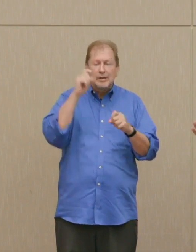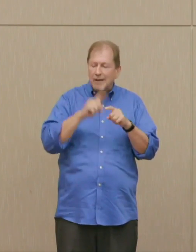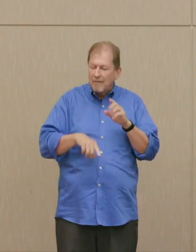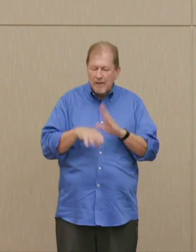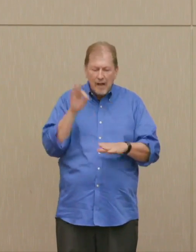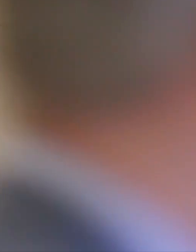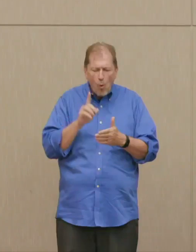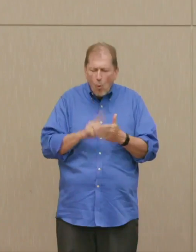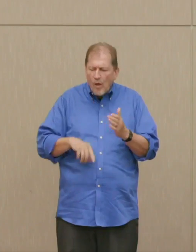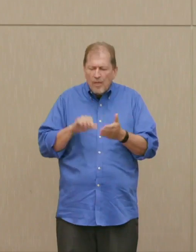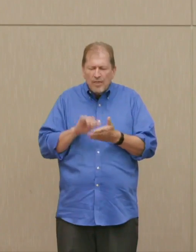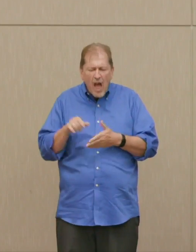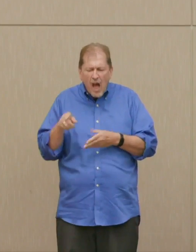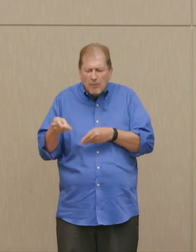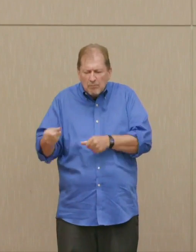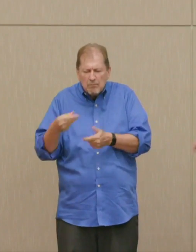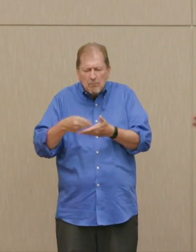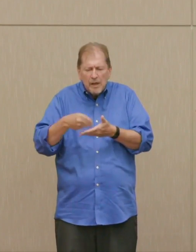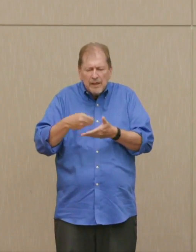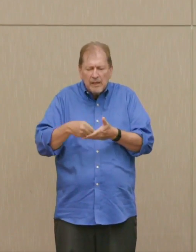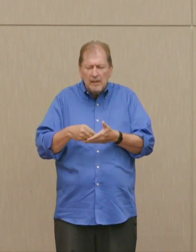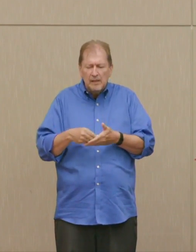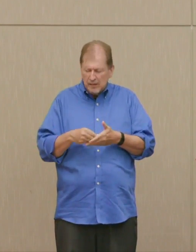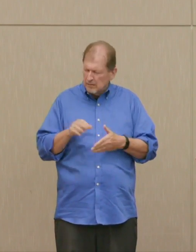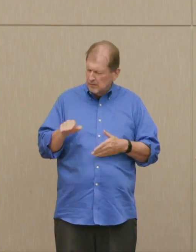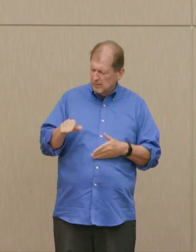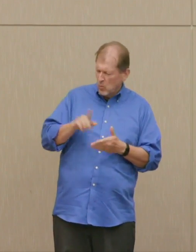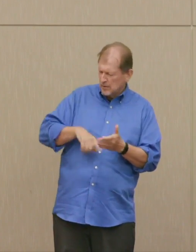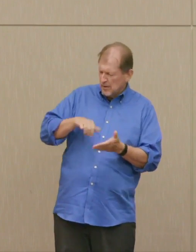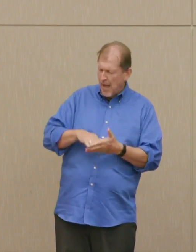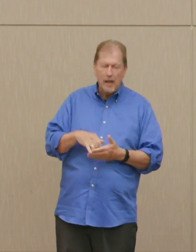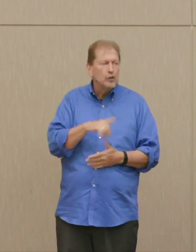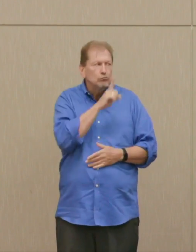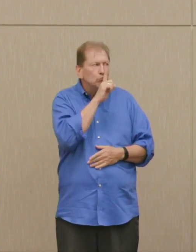Said, "Don't ask. It's secret." Dr. Ellsberg: So this thing had happened.